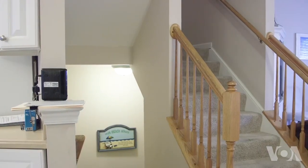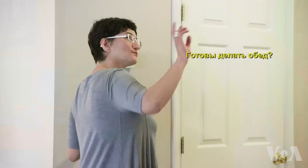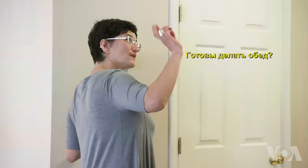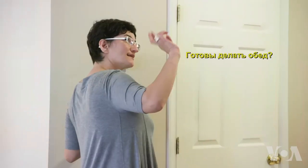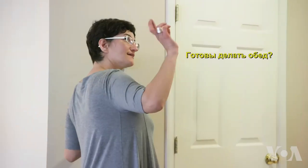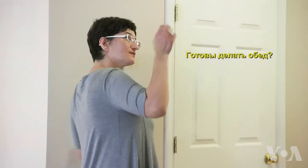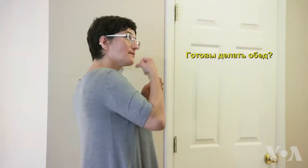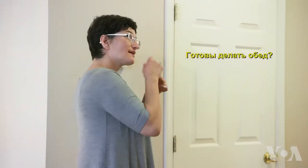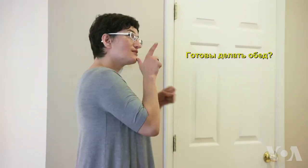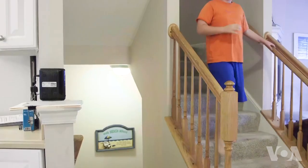Ready to make lunch?